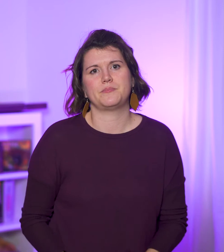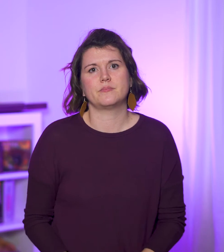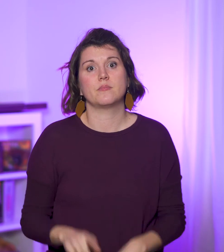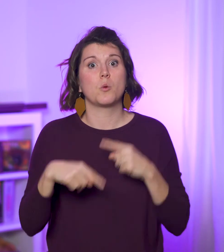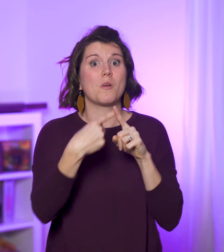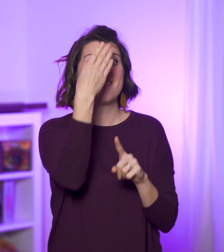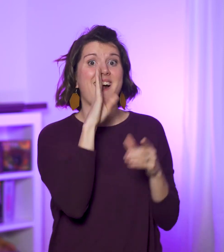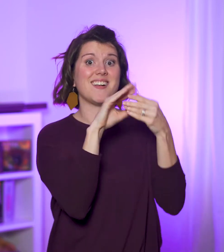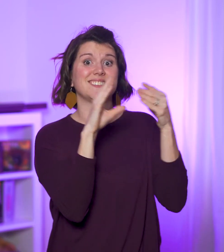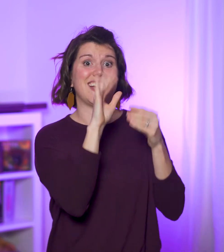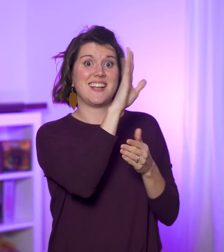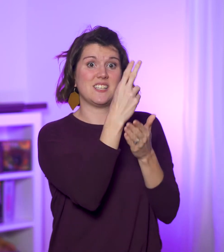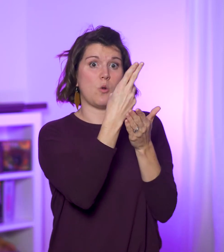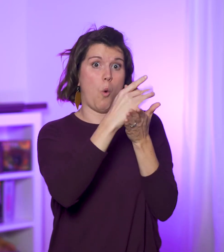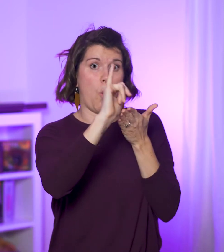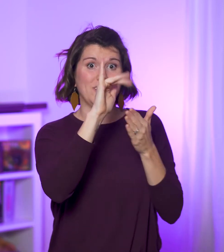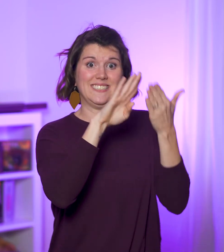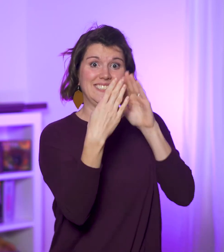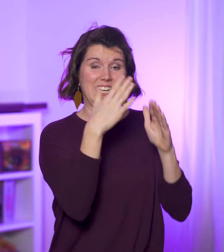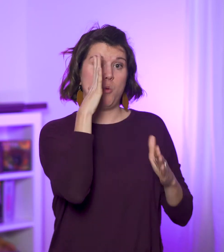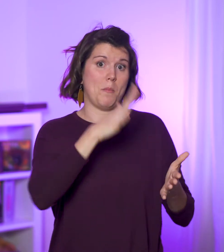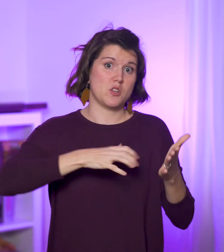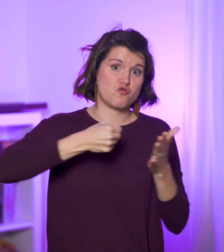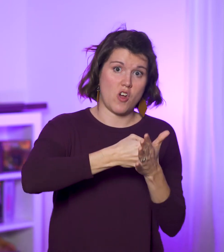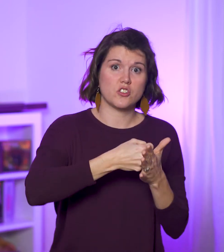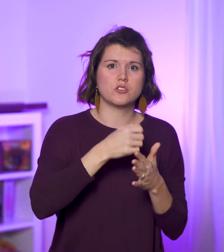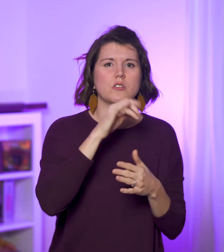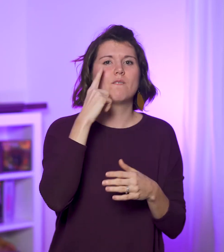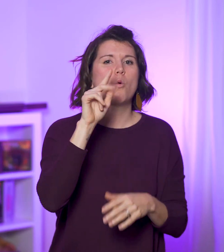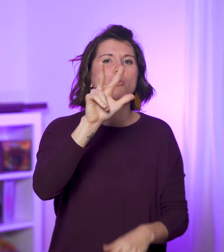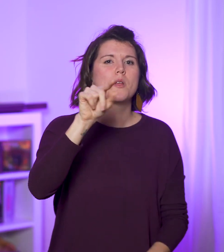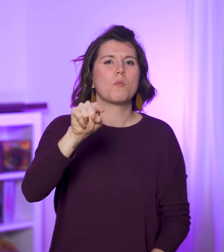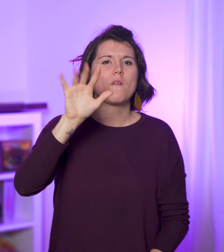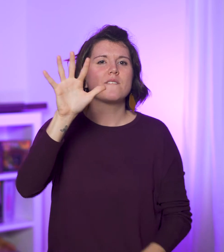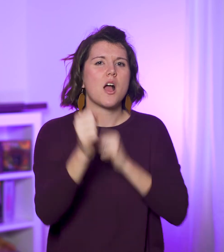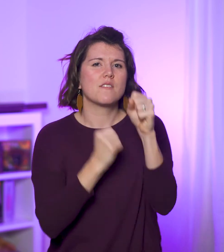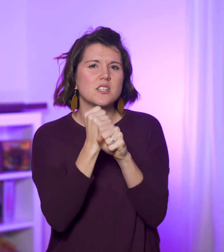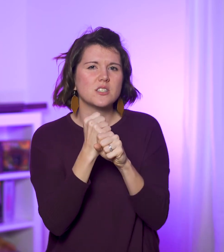When God says His holy city will be trampled for 3.5 years,